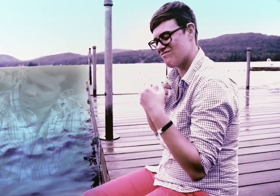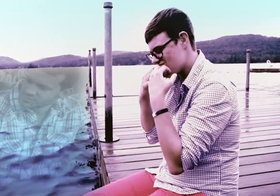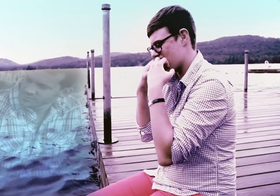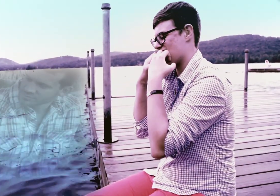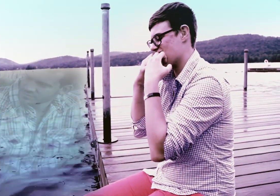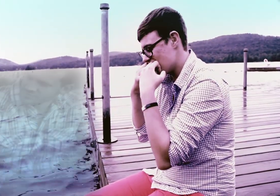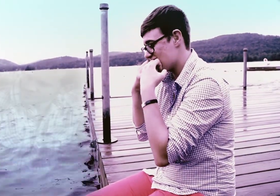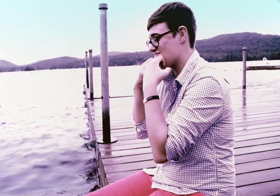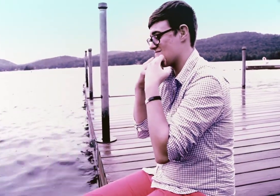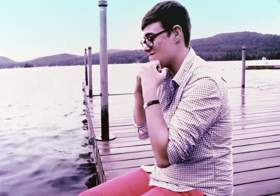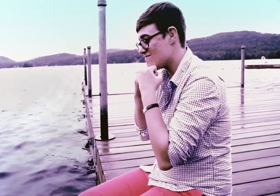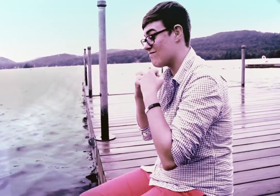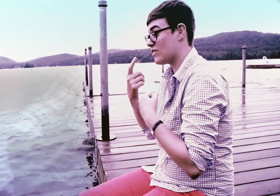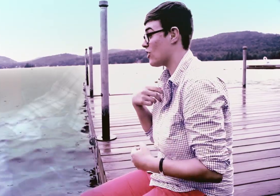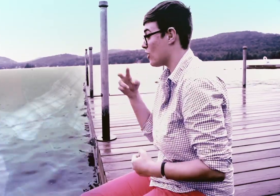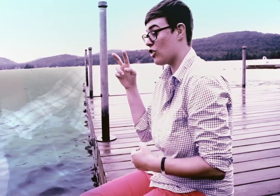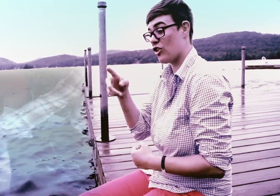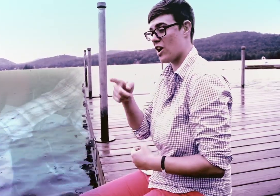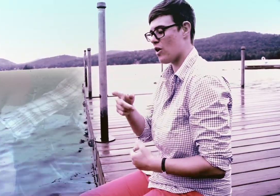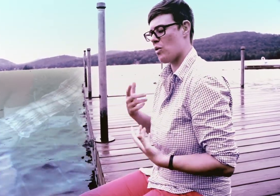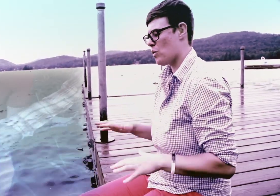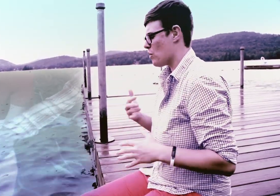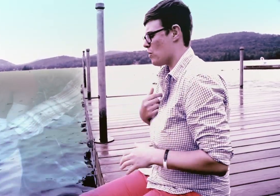my love my love my love